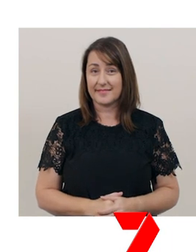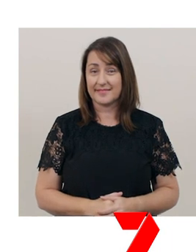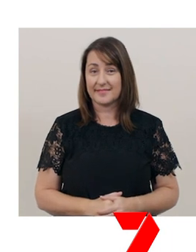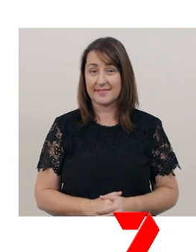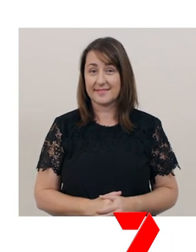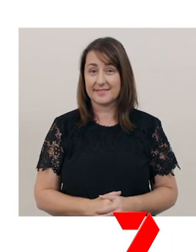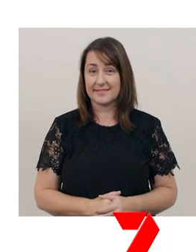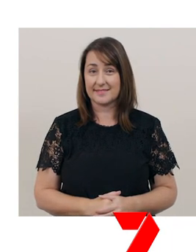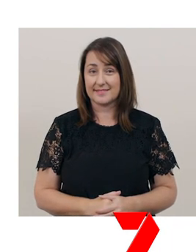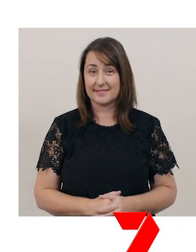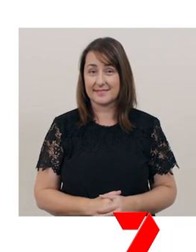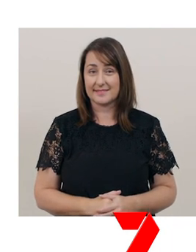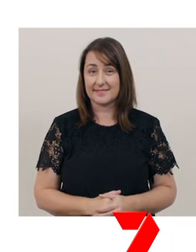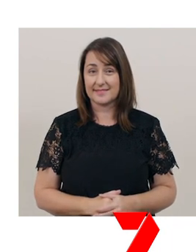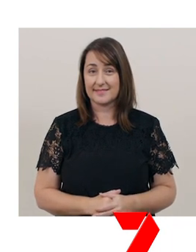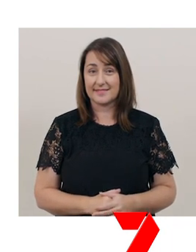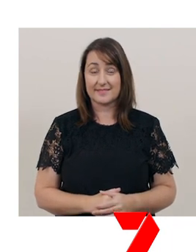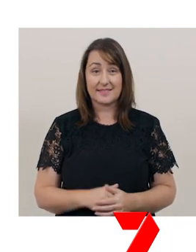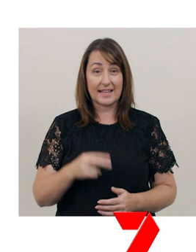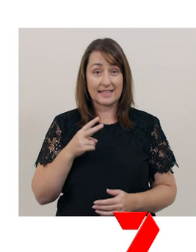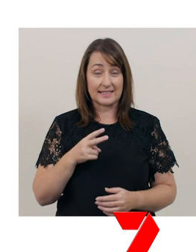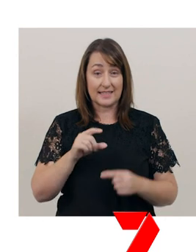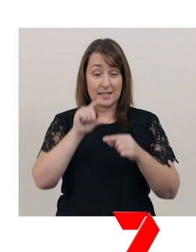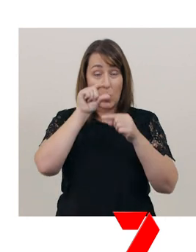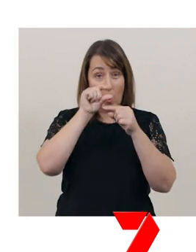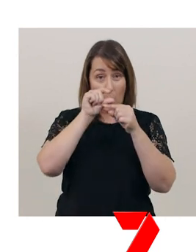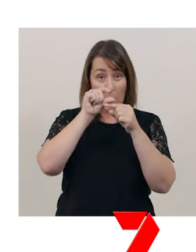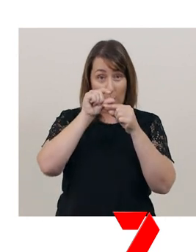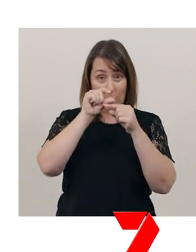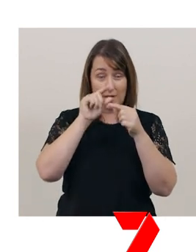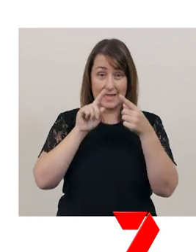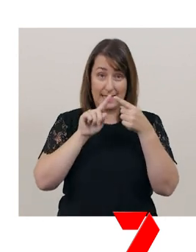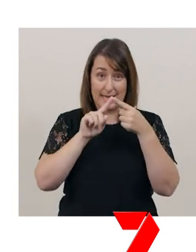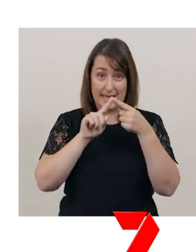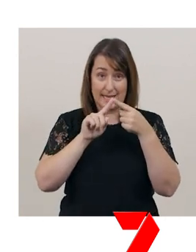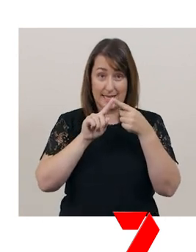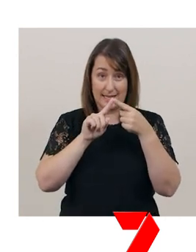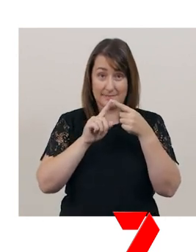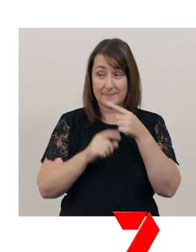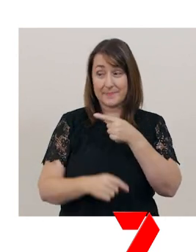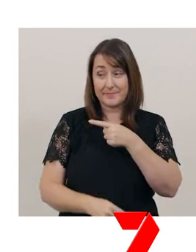Lower case ‘e’